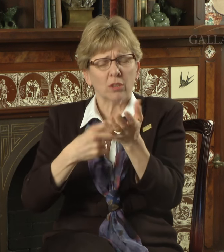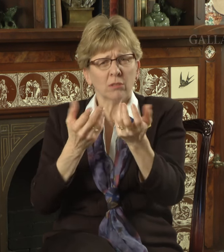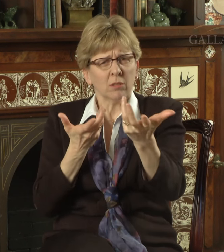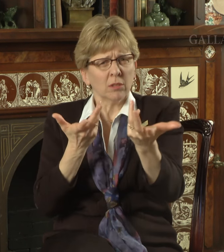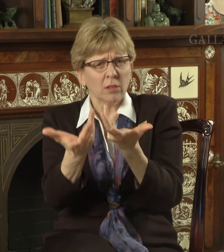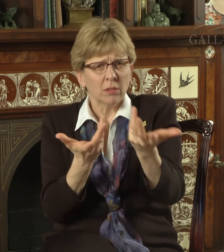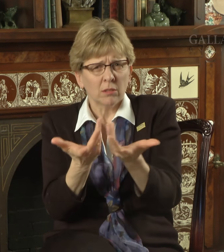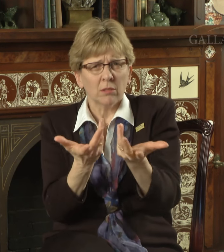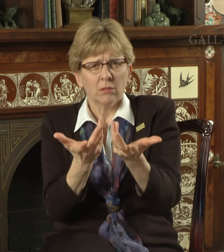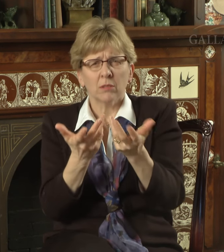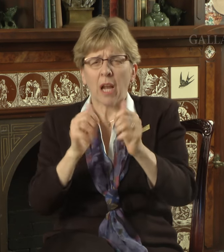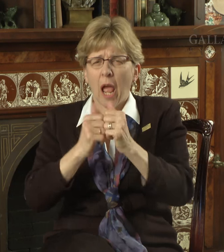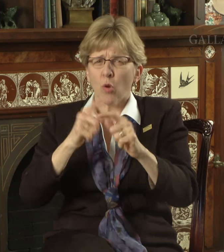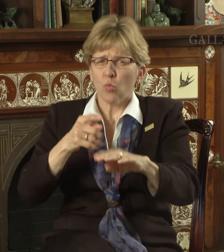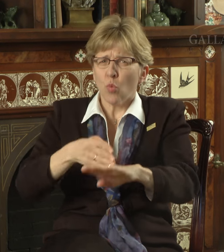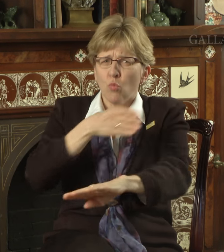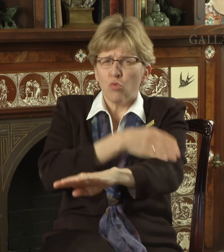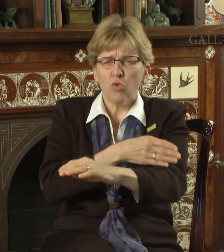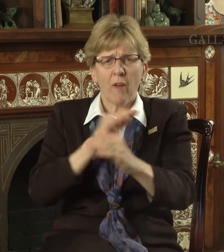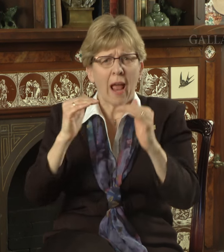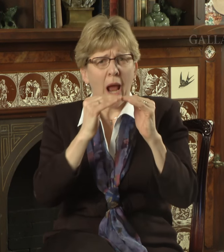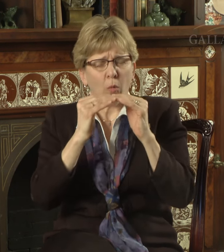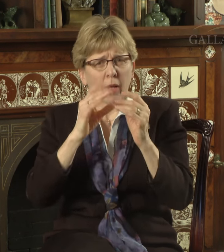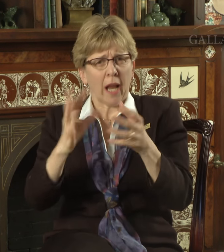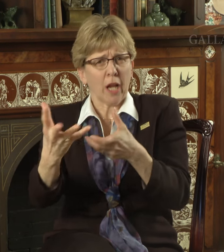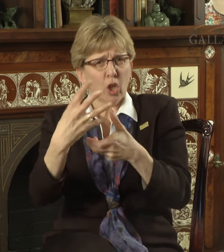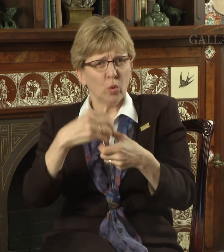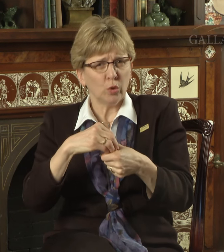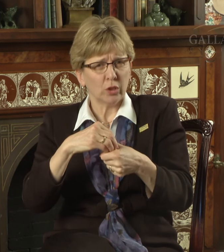and exchanges on how to improve equity and inclusivity -